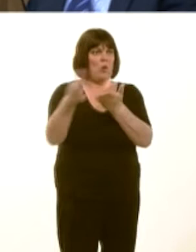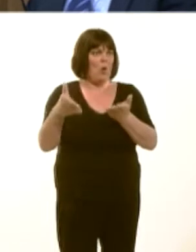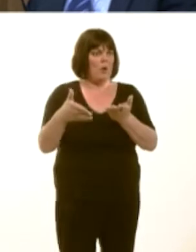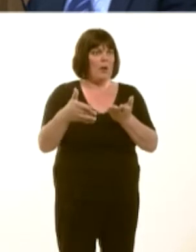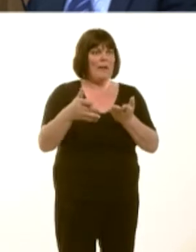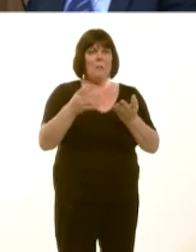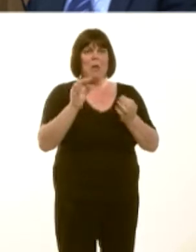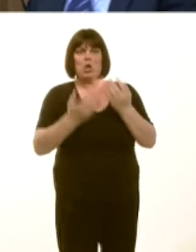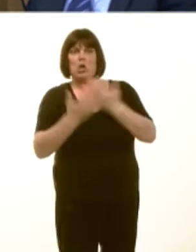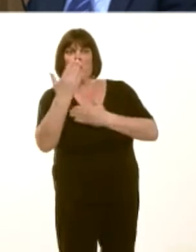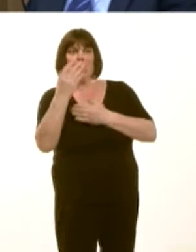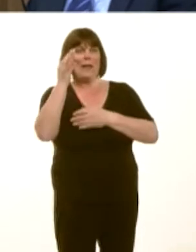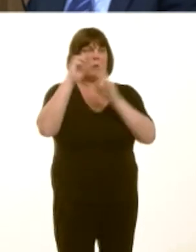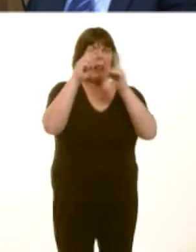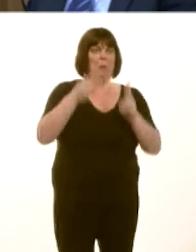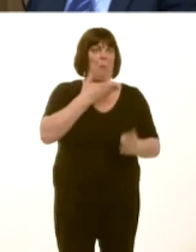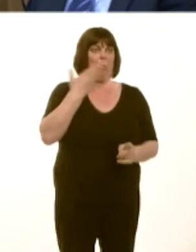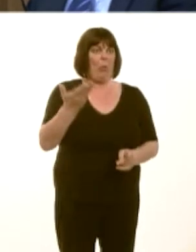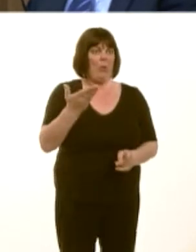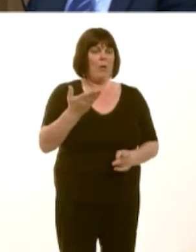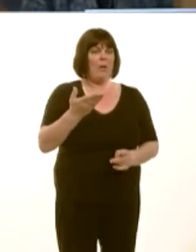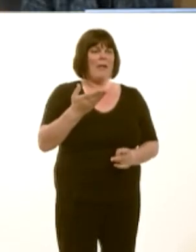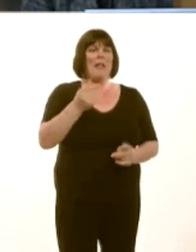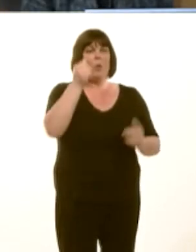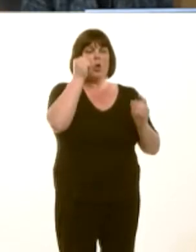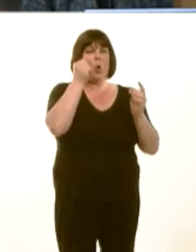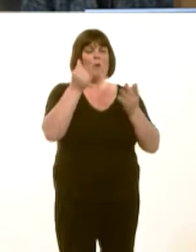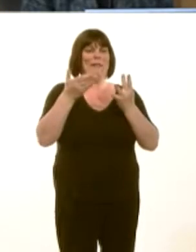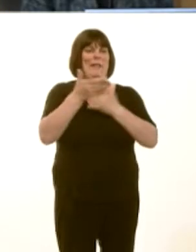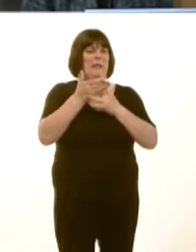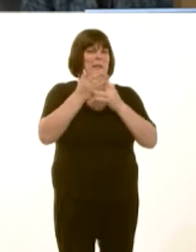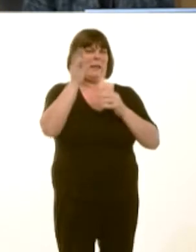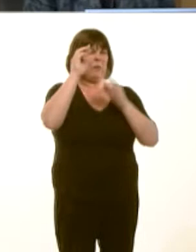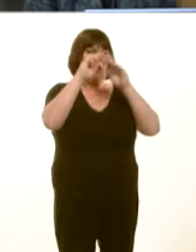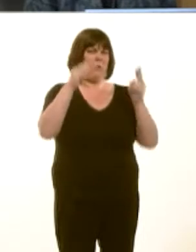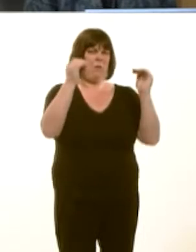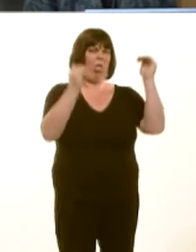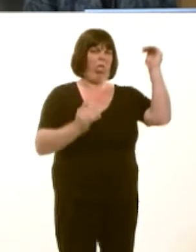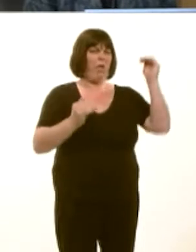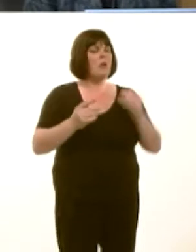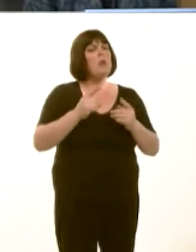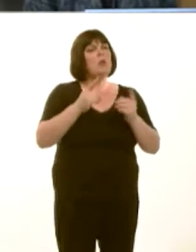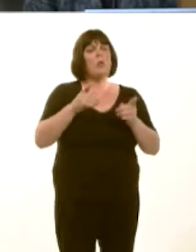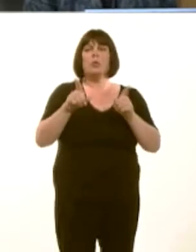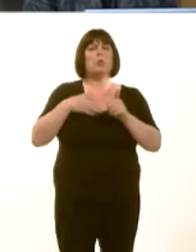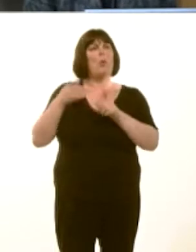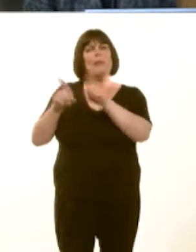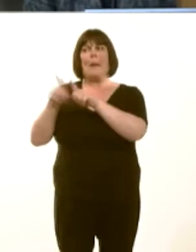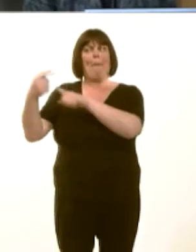It will take some time, because itís a gap that built up over many, many years, but what we cannot do is to have a similar proposal in Wales to that proposed by the Conservatives